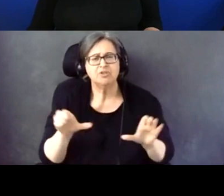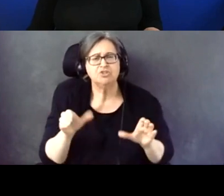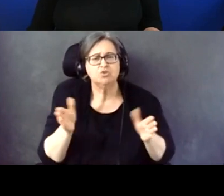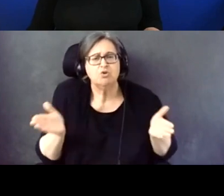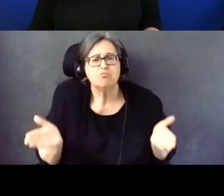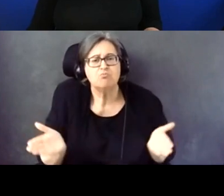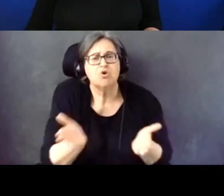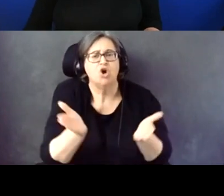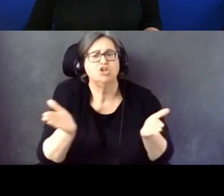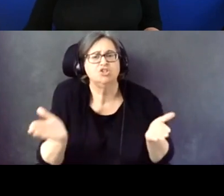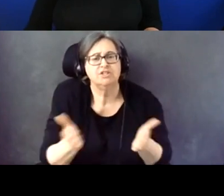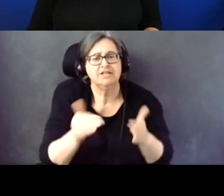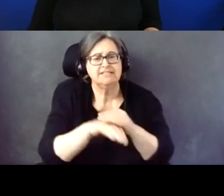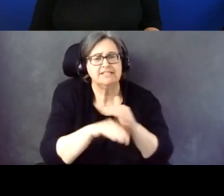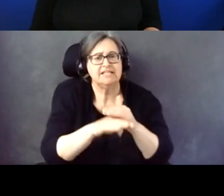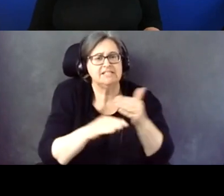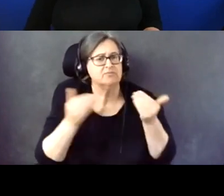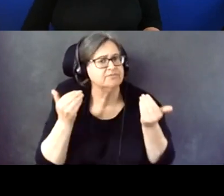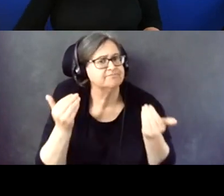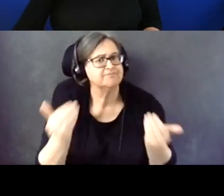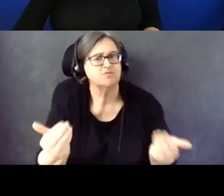forward?